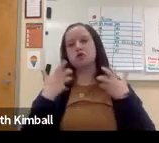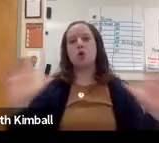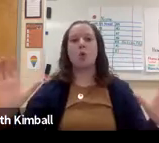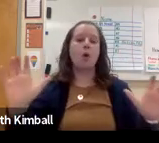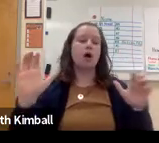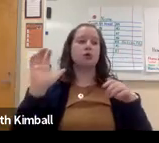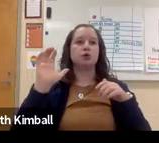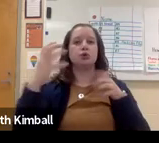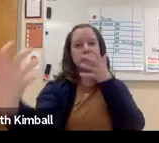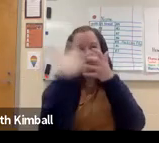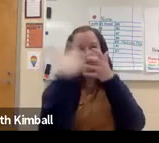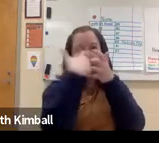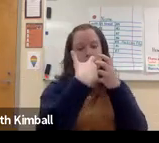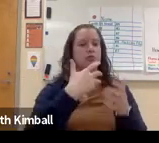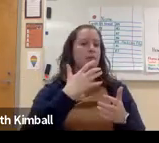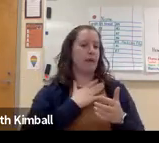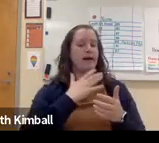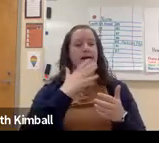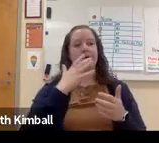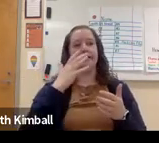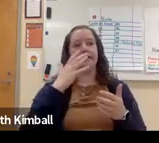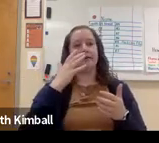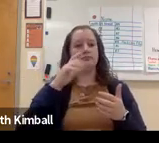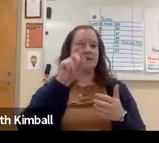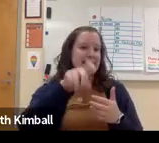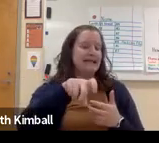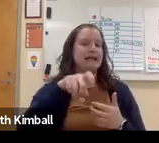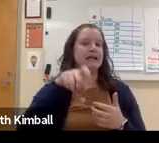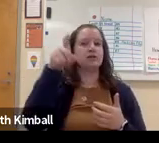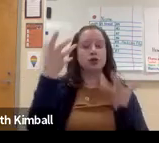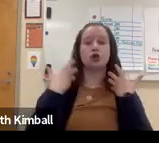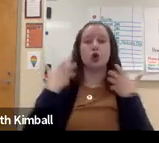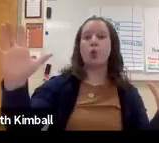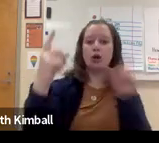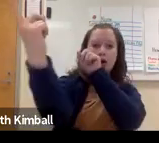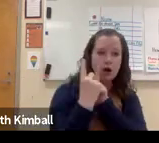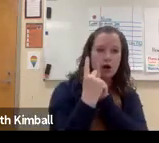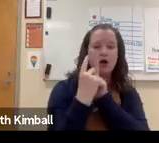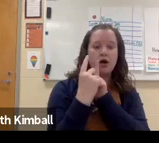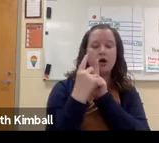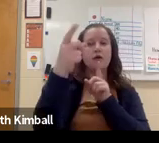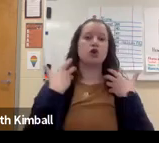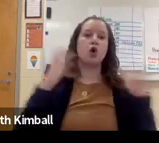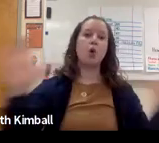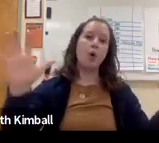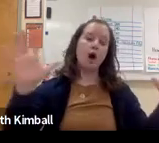They don't want to wear the FM system because the teacher doesn't want to do that-- doesn't want to make those accommodations for their needs--